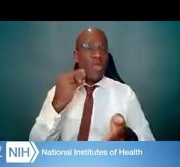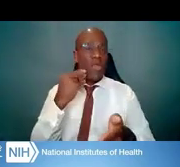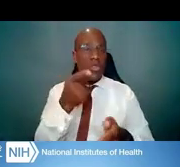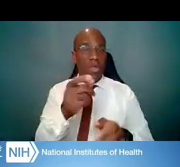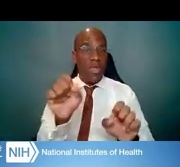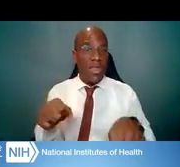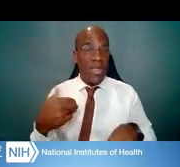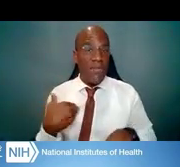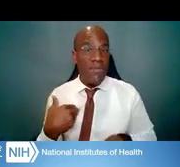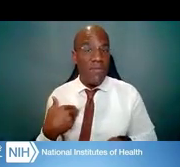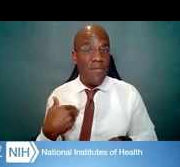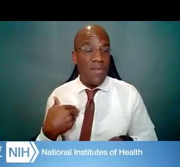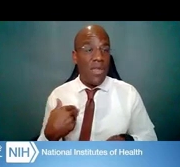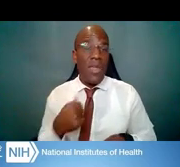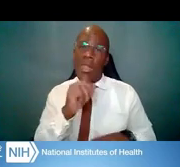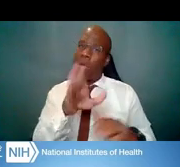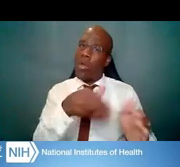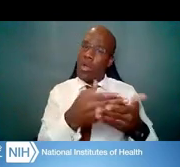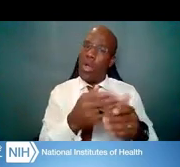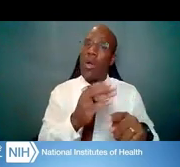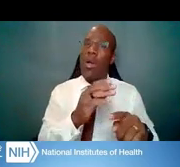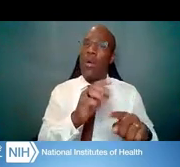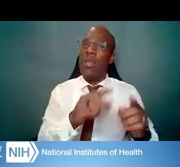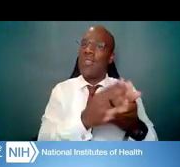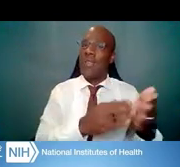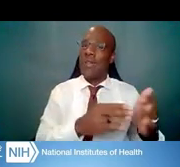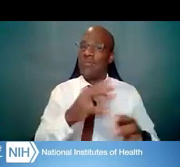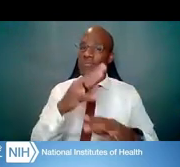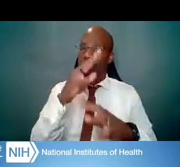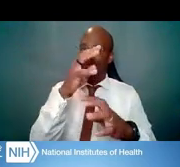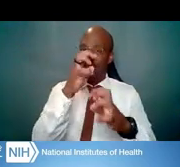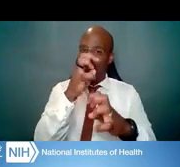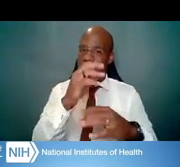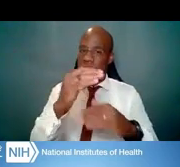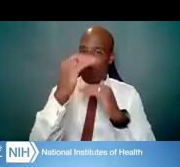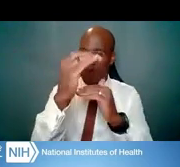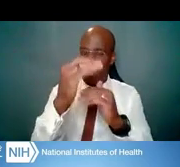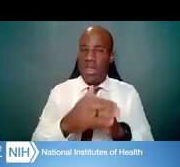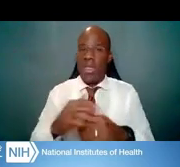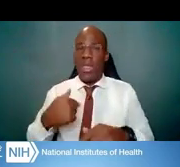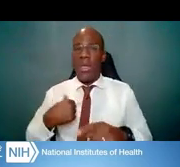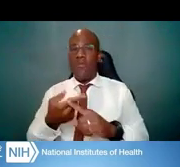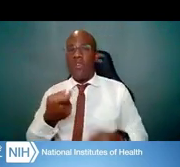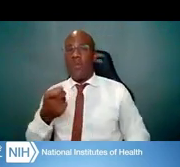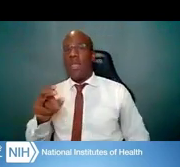not all of them do. I'm from NIMH, and at NIMH we have a restriction of no more